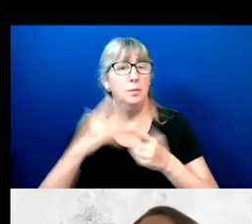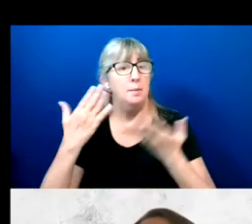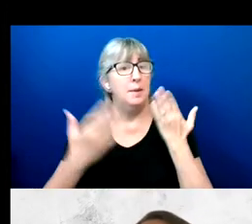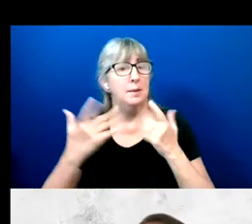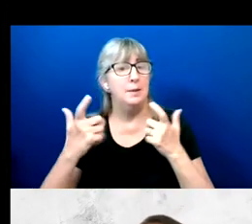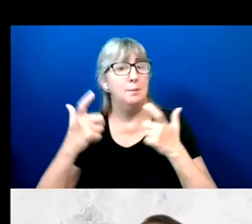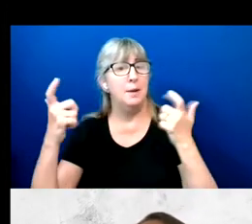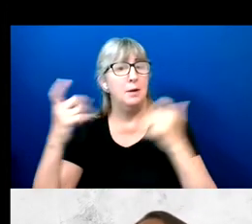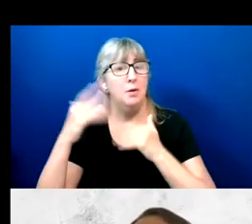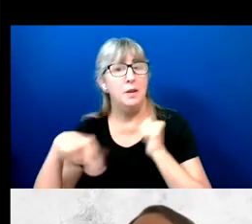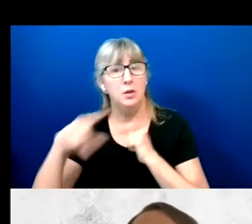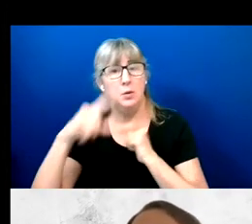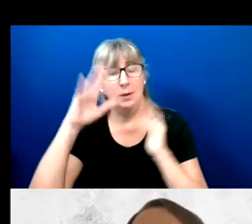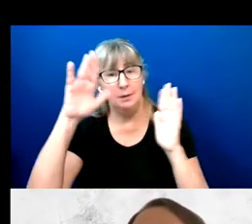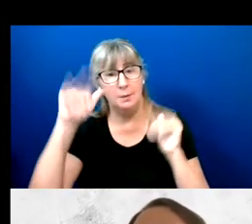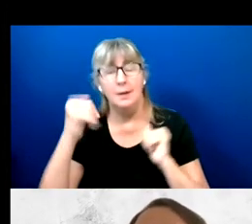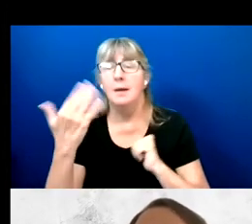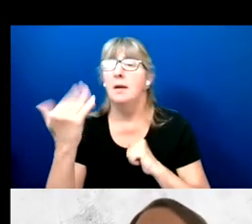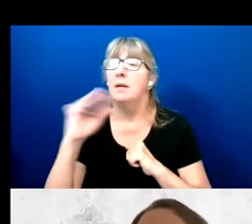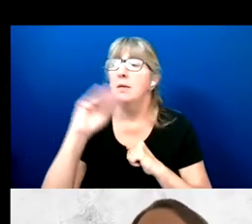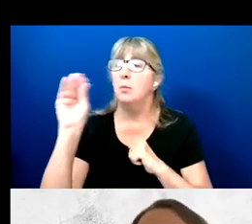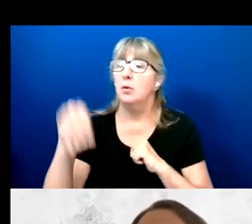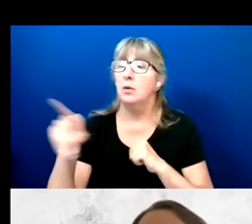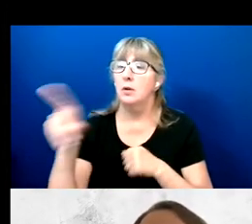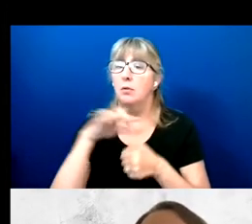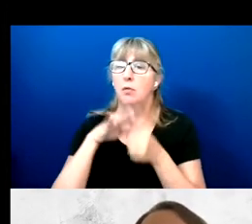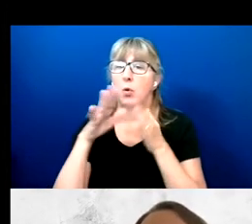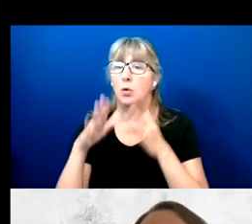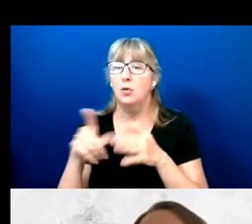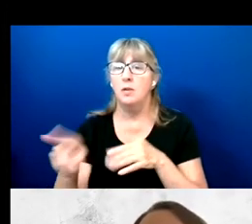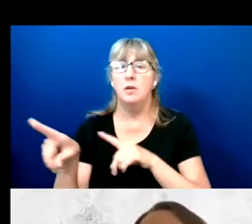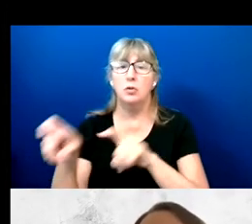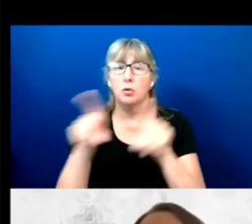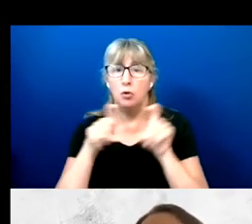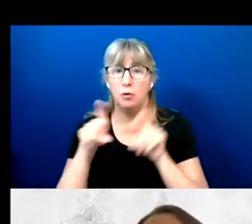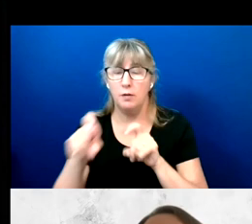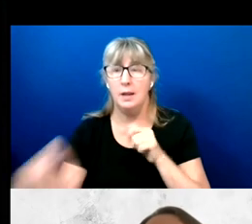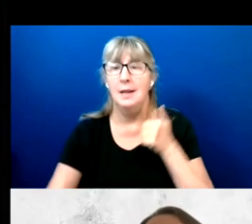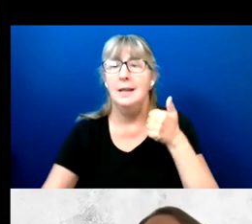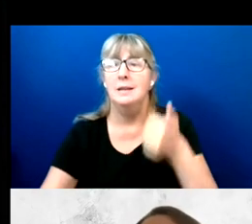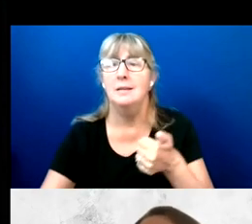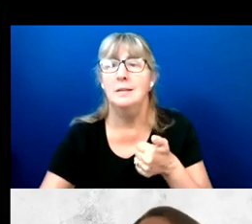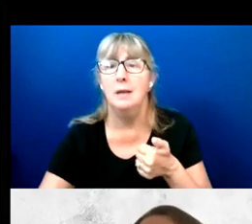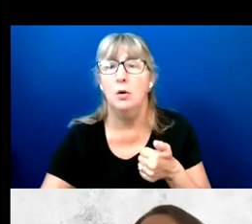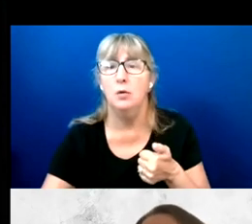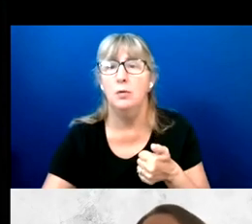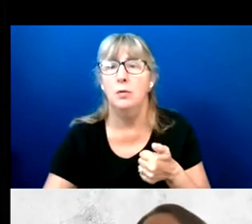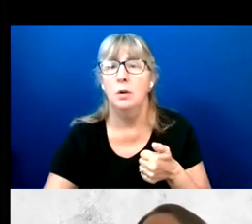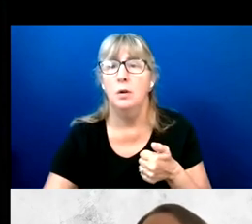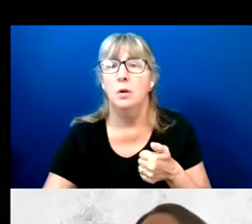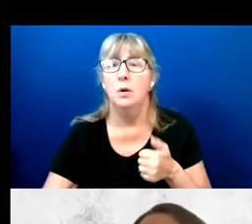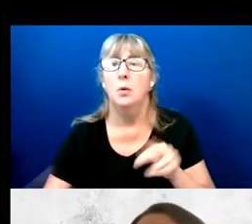15% of voters in our survey self-reported as being a person with a disability.